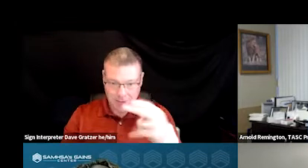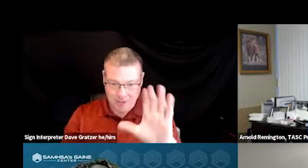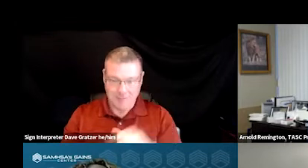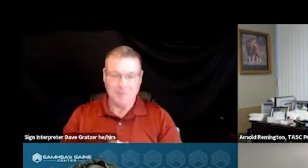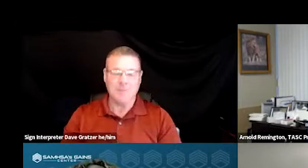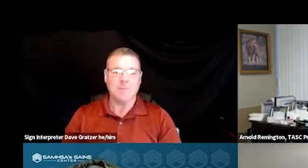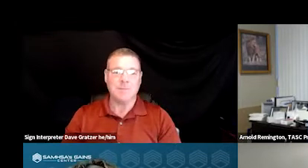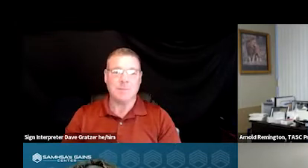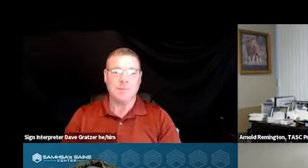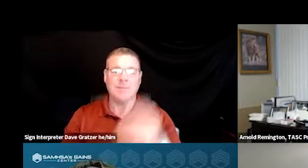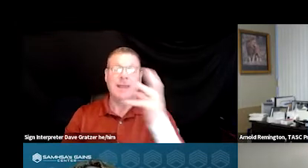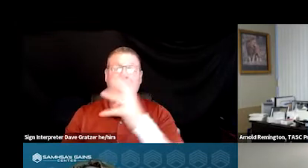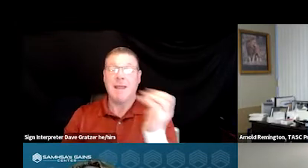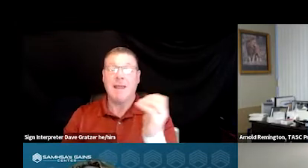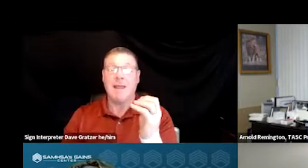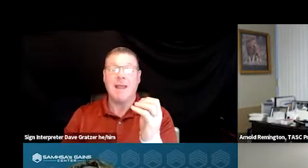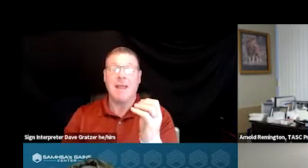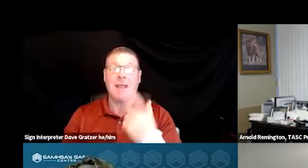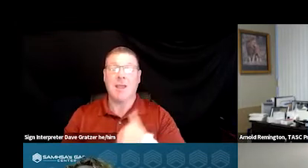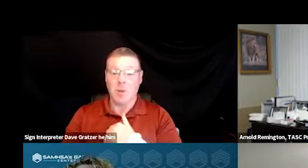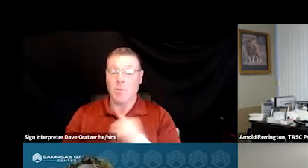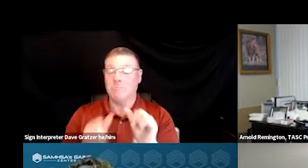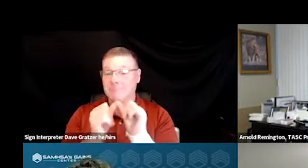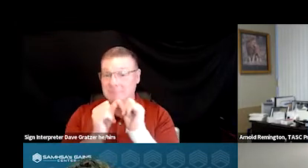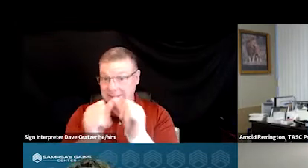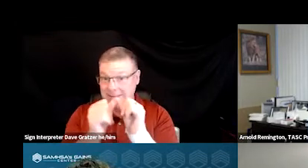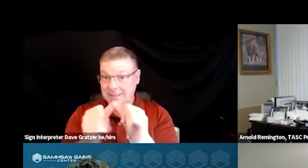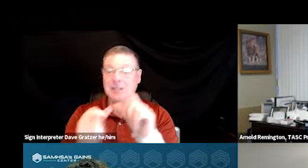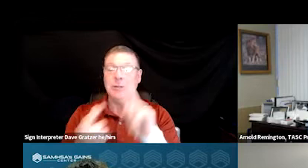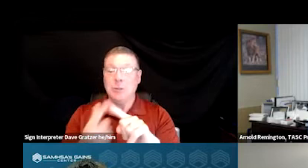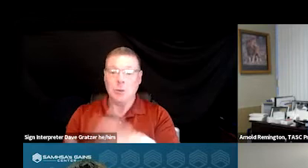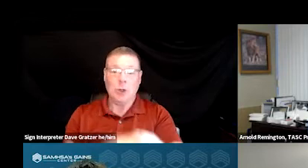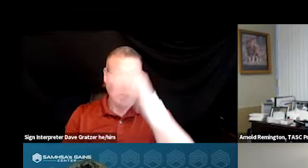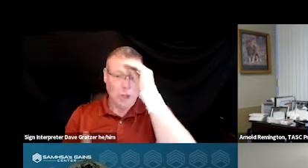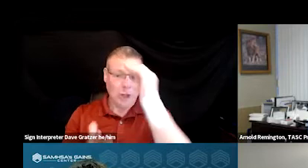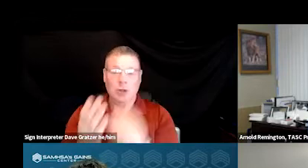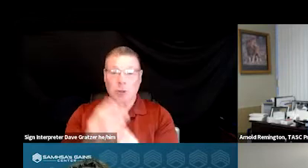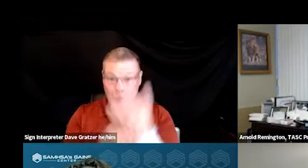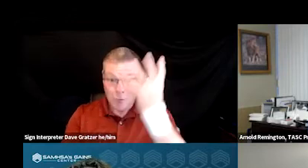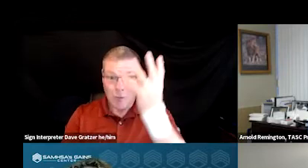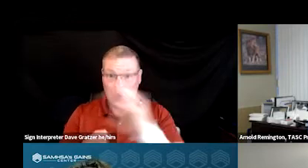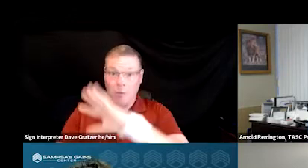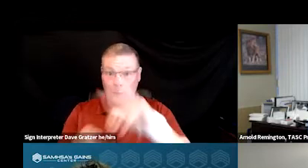and as we continue to learn and grow within that new model.